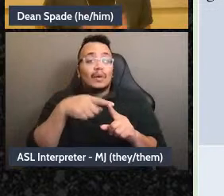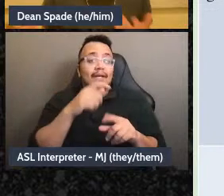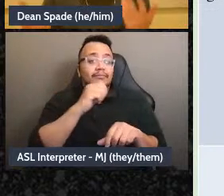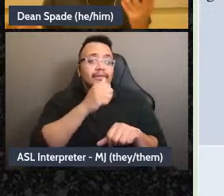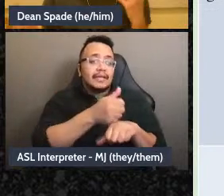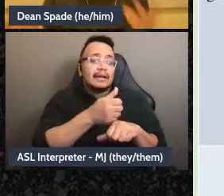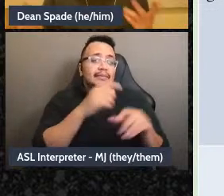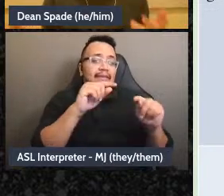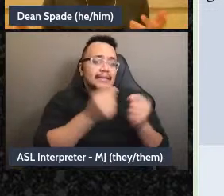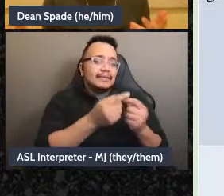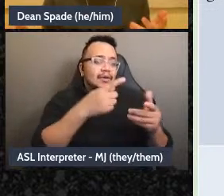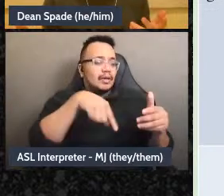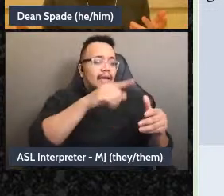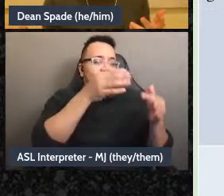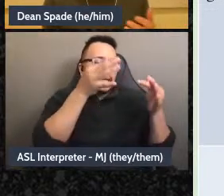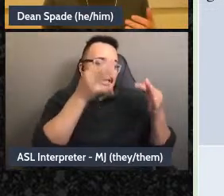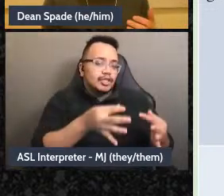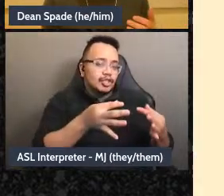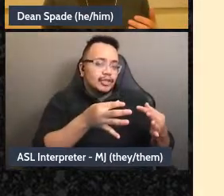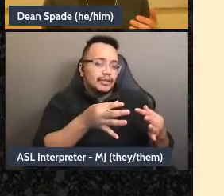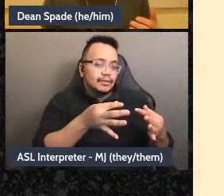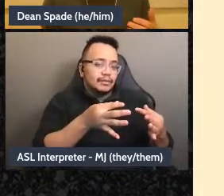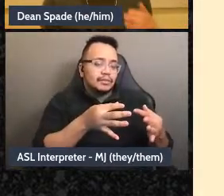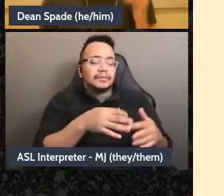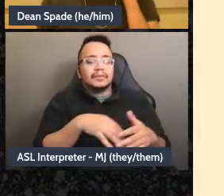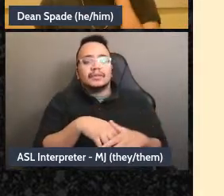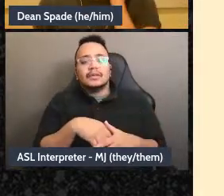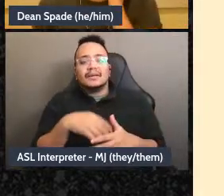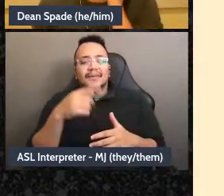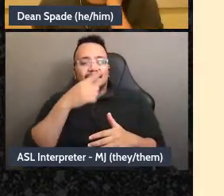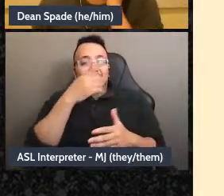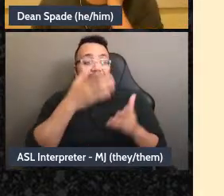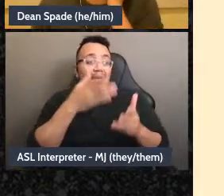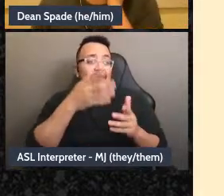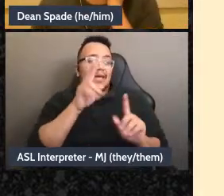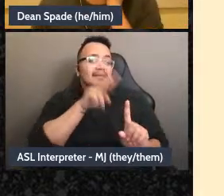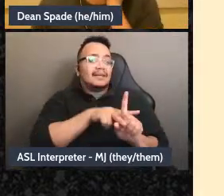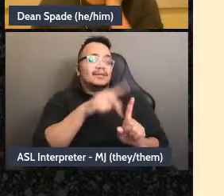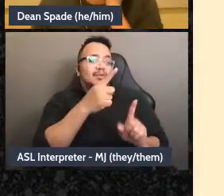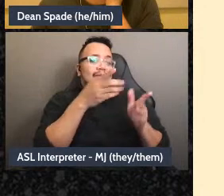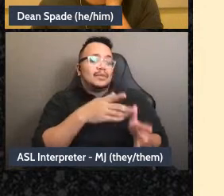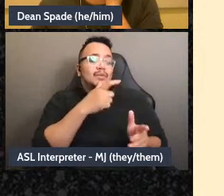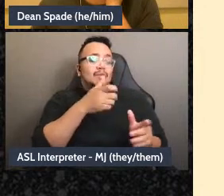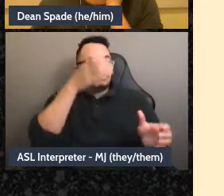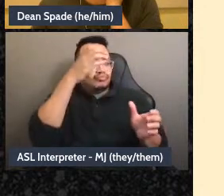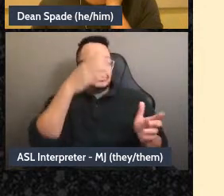we all kind of know the lay of the land. Because of timing I think we should go to questions,